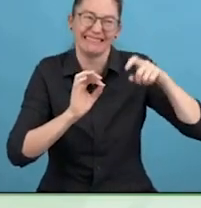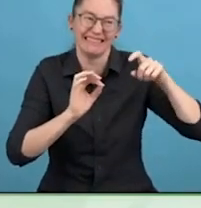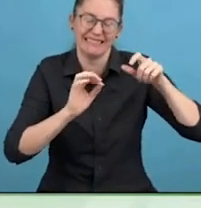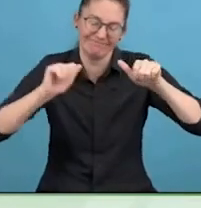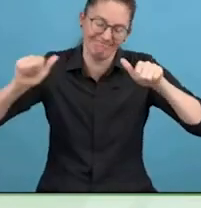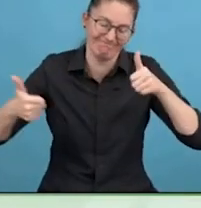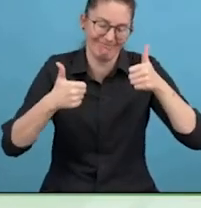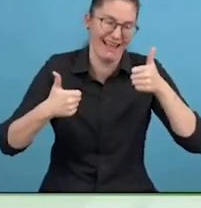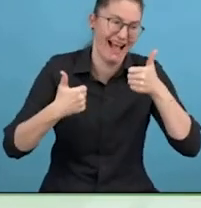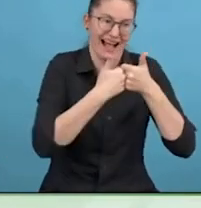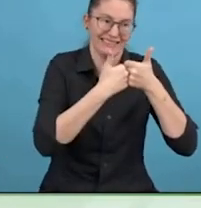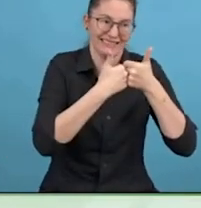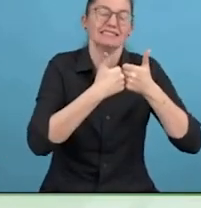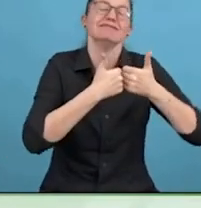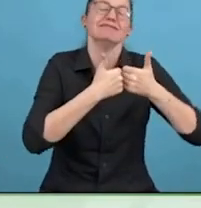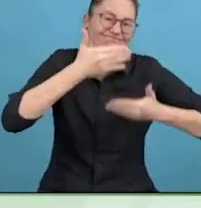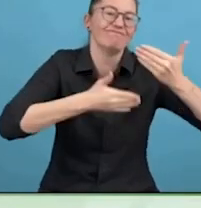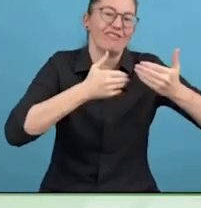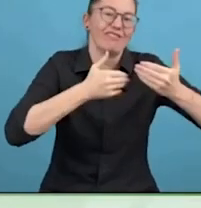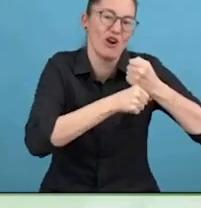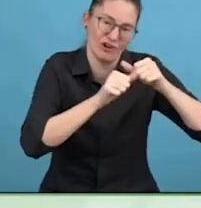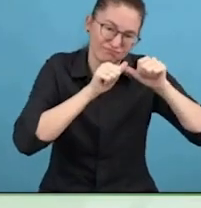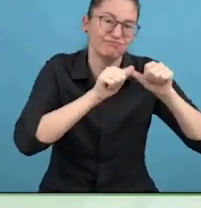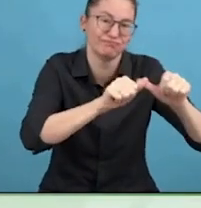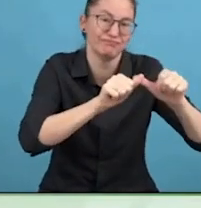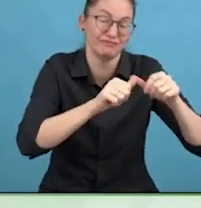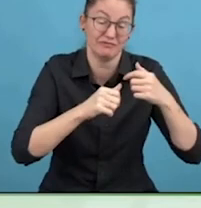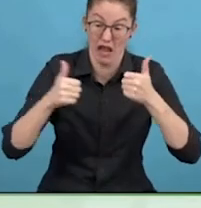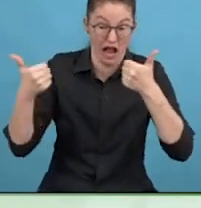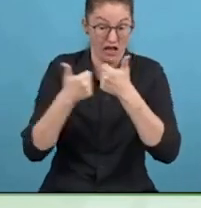COVID can meet the federal definition of disability.